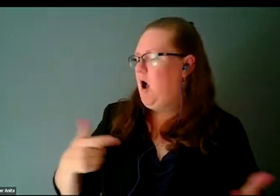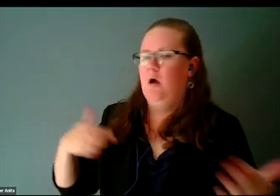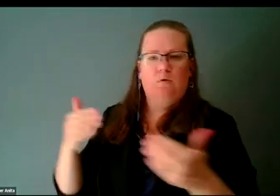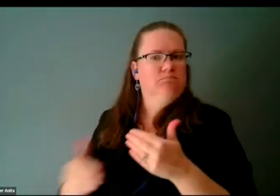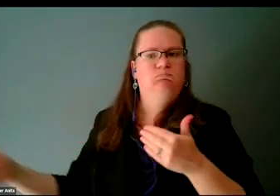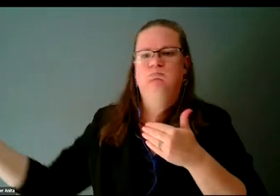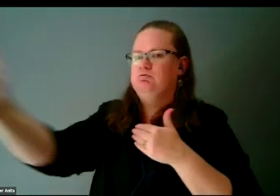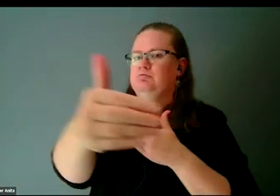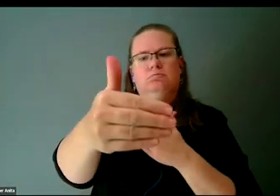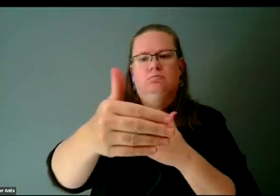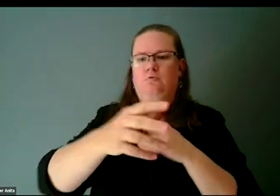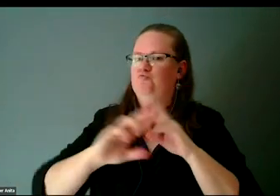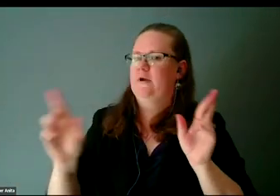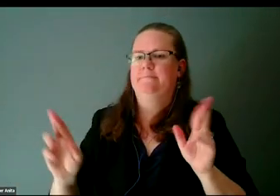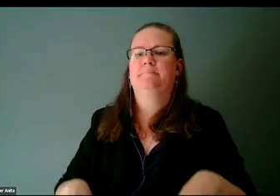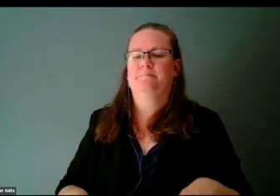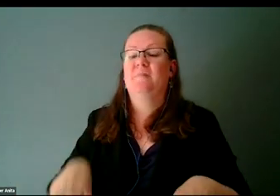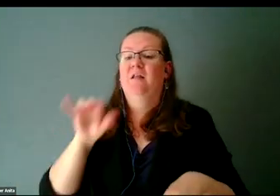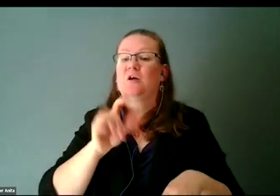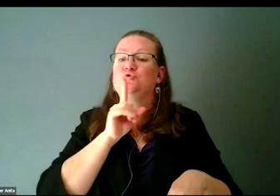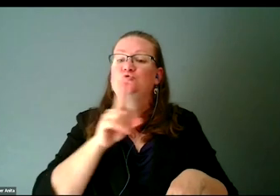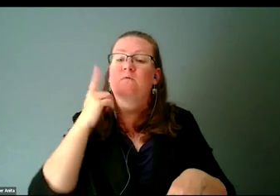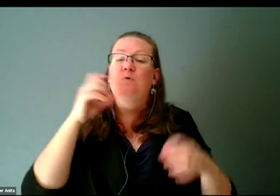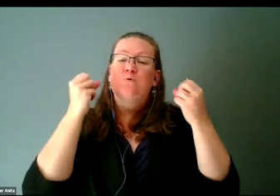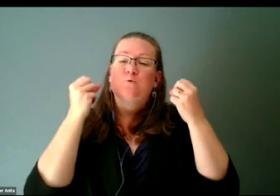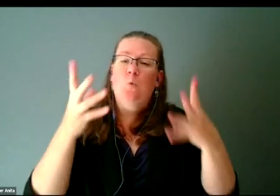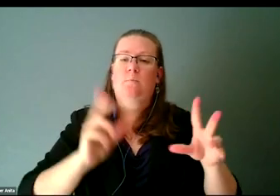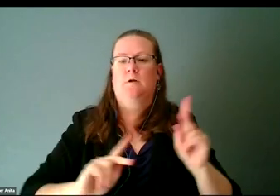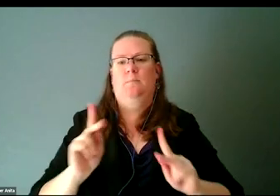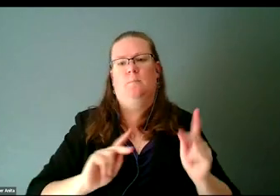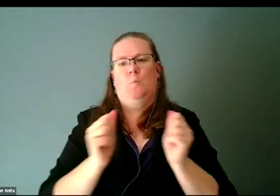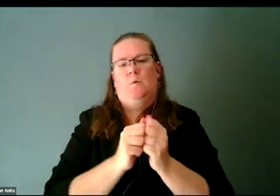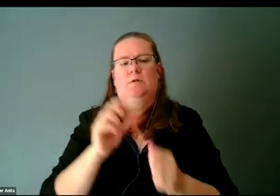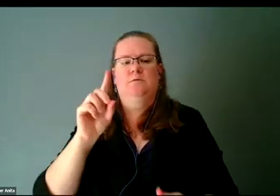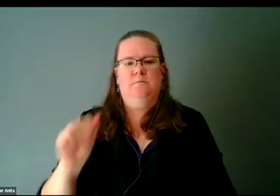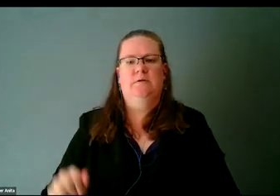That is so true for so many folks with disabilities.